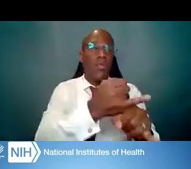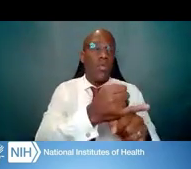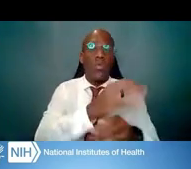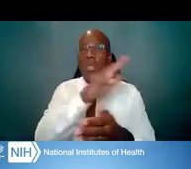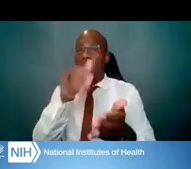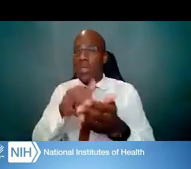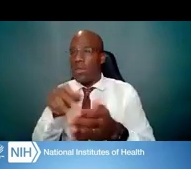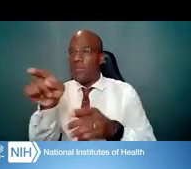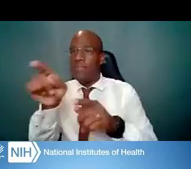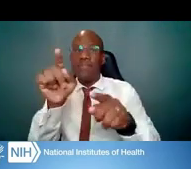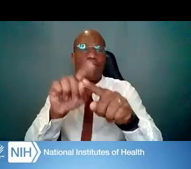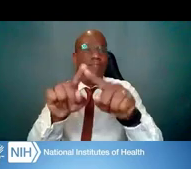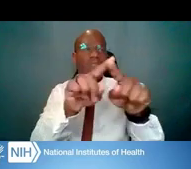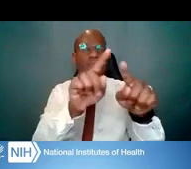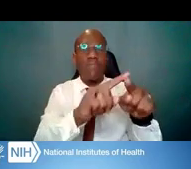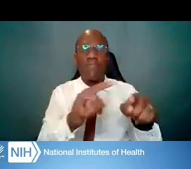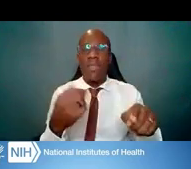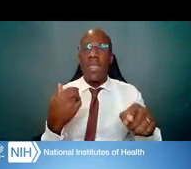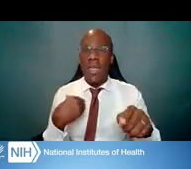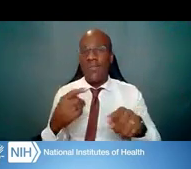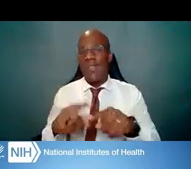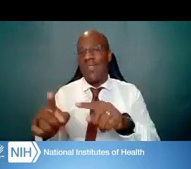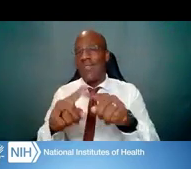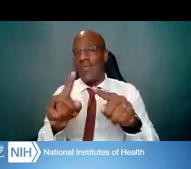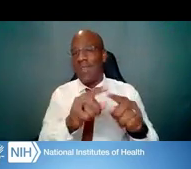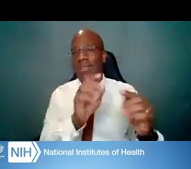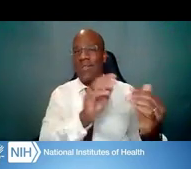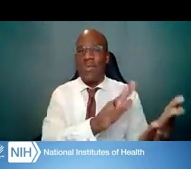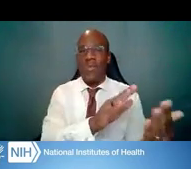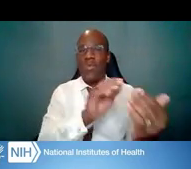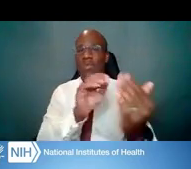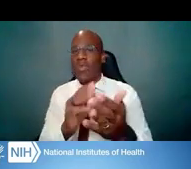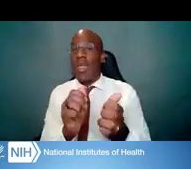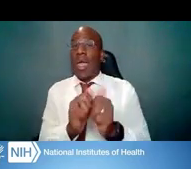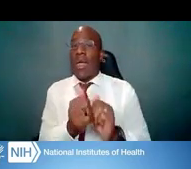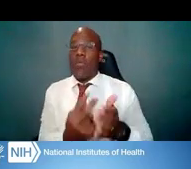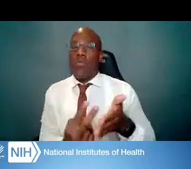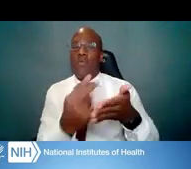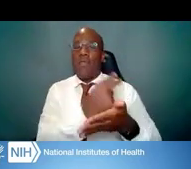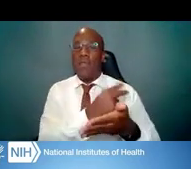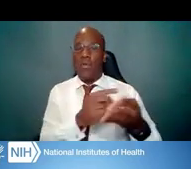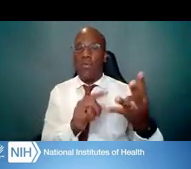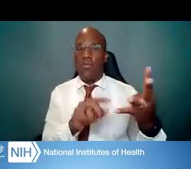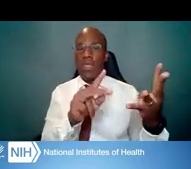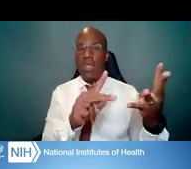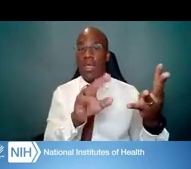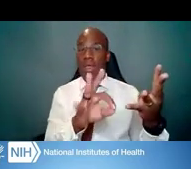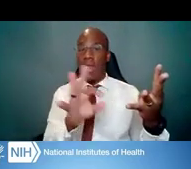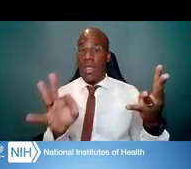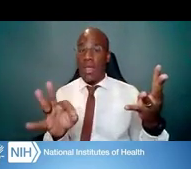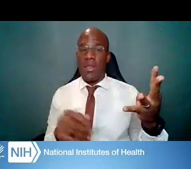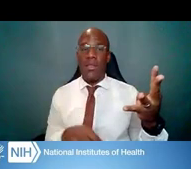of reviewing the adequacy of the package that you're offered.